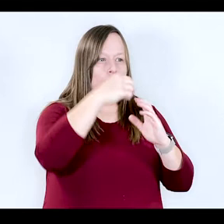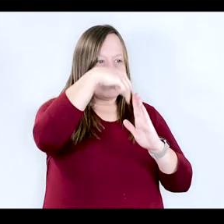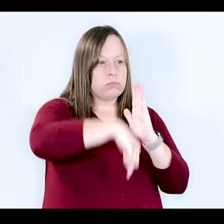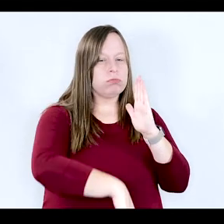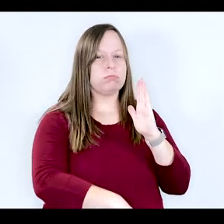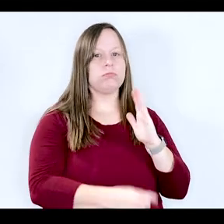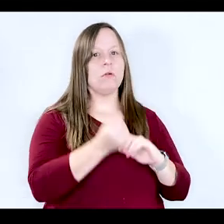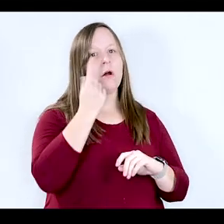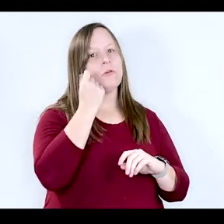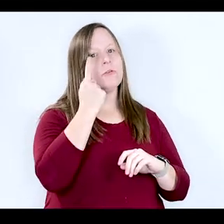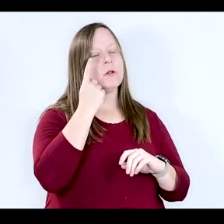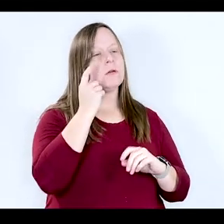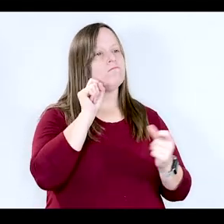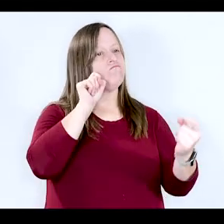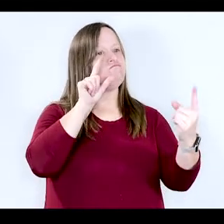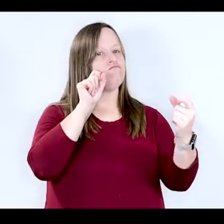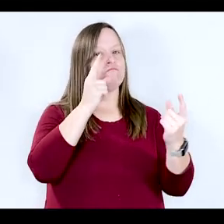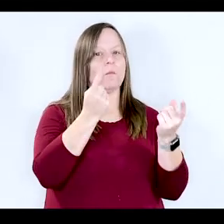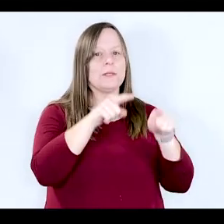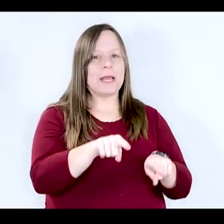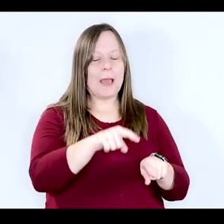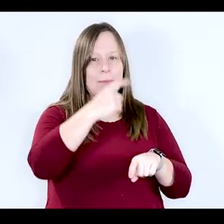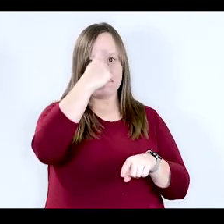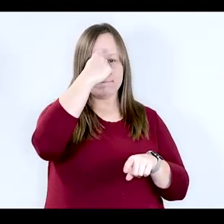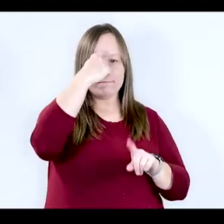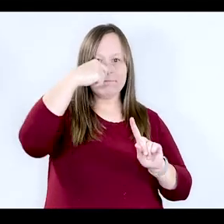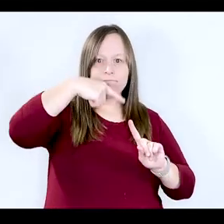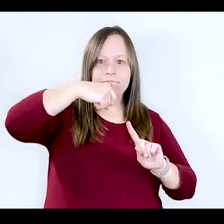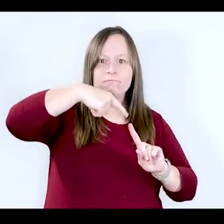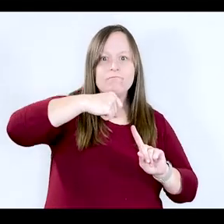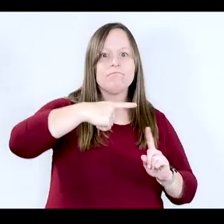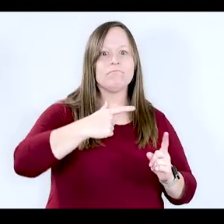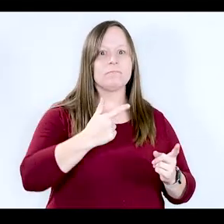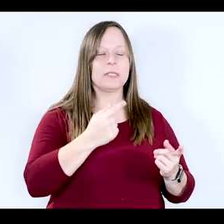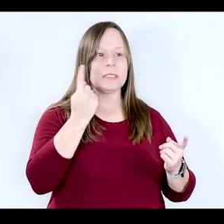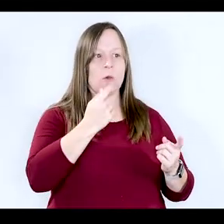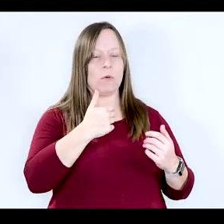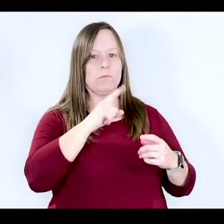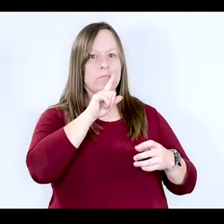understanding about what's happening neurologically if someone has an